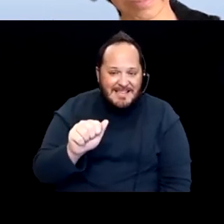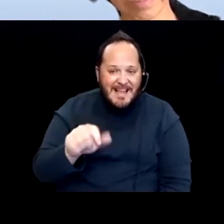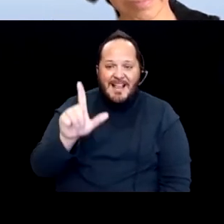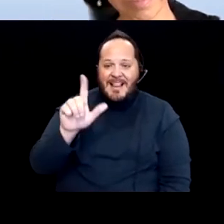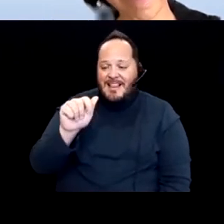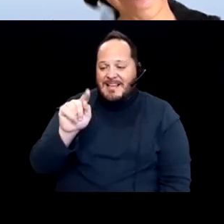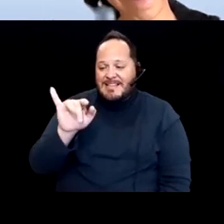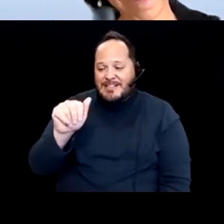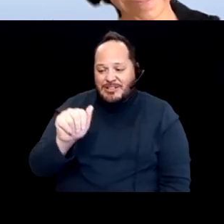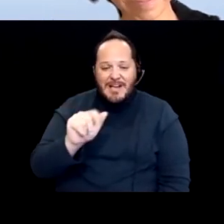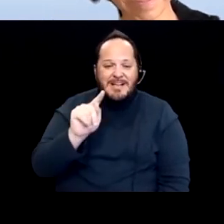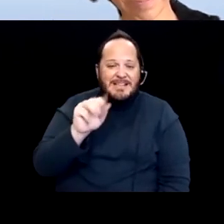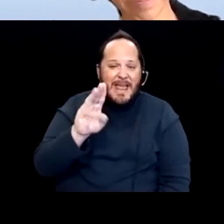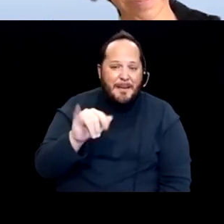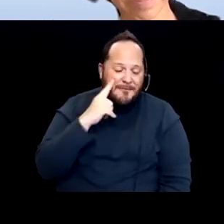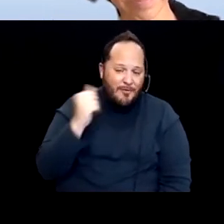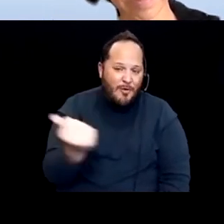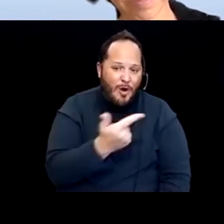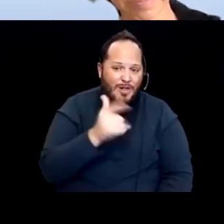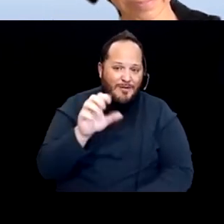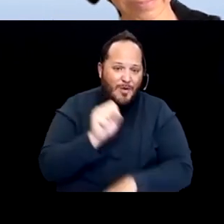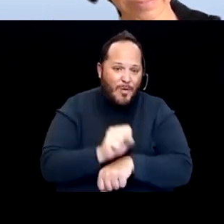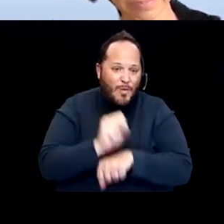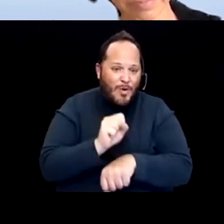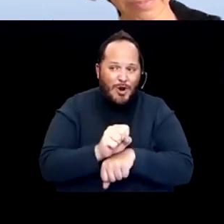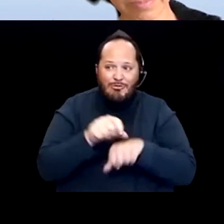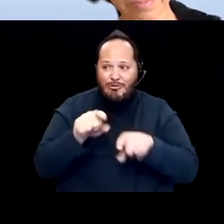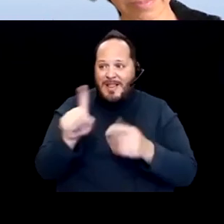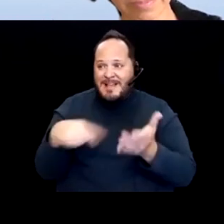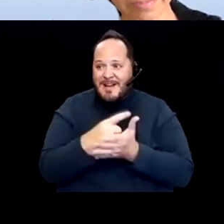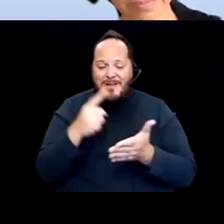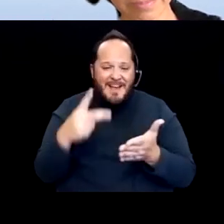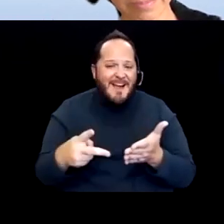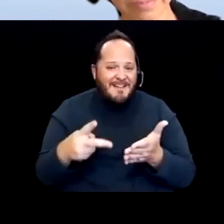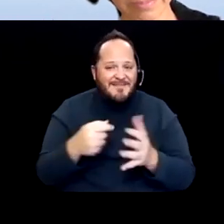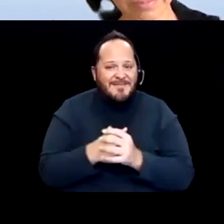and Tammy for all of the work that's in this last hour and a half. The video will,